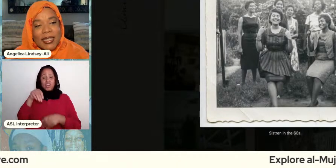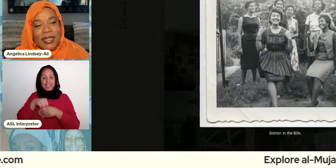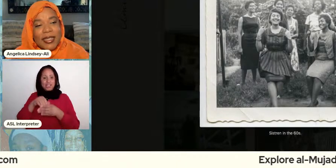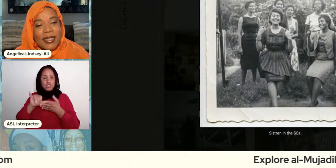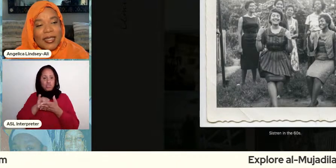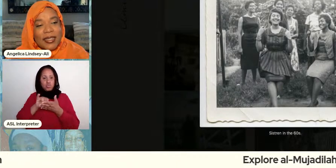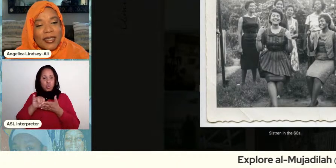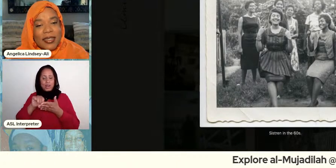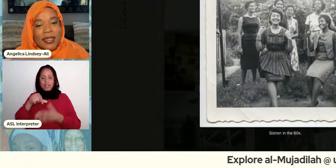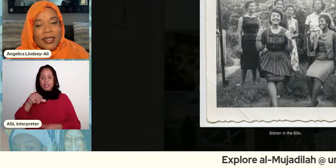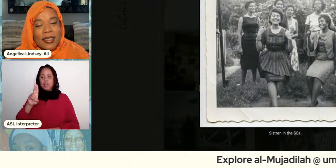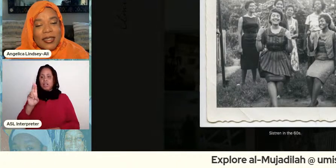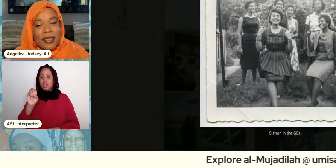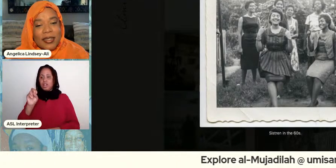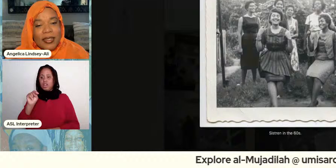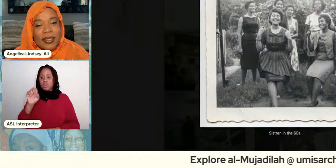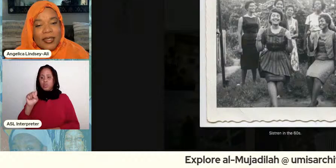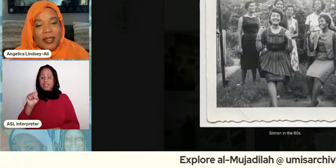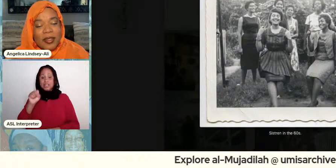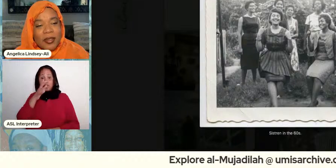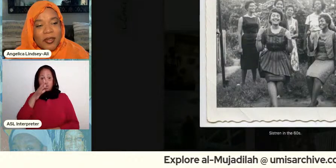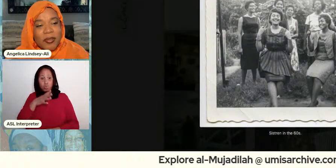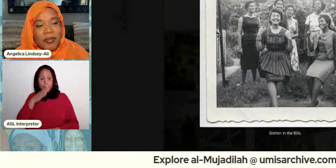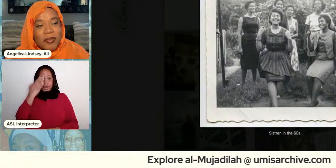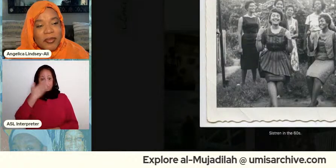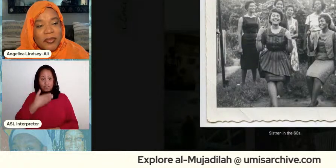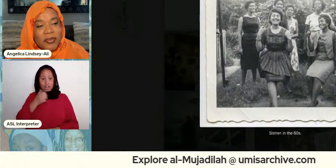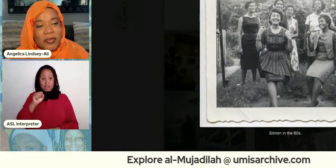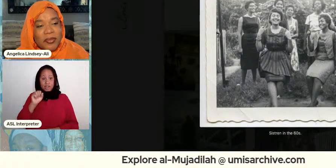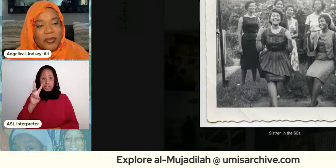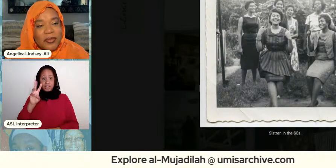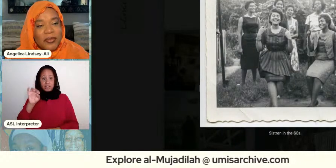the front of the swing and her eyes are kind of closed with someone named glenna who was and my